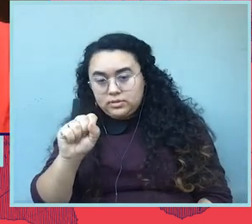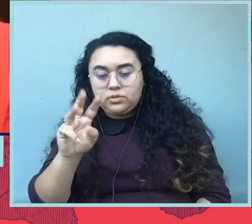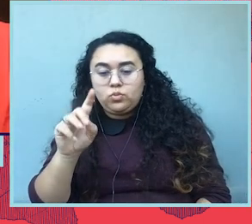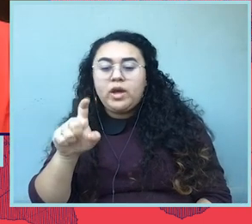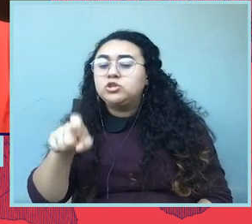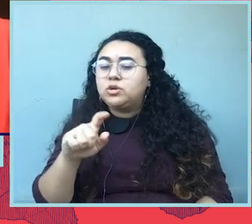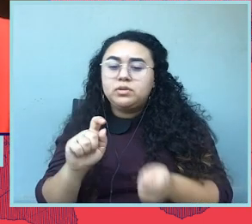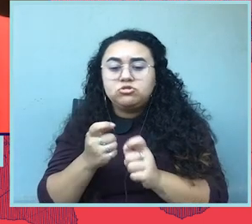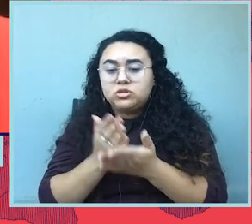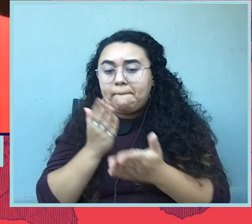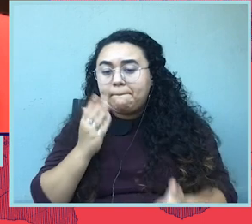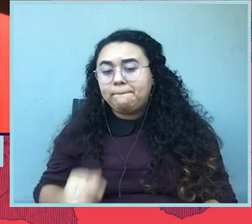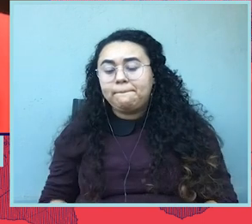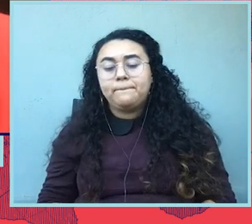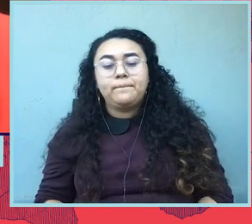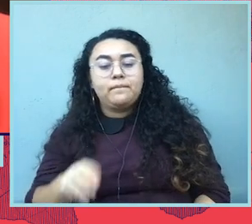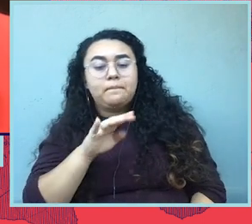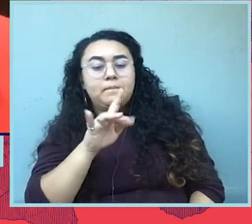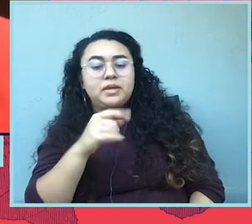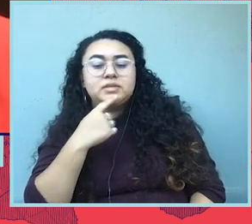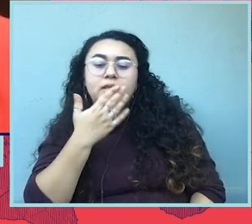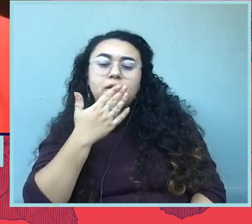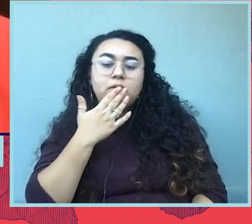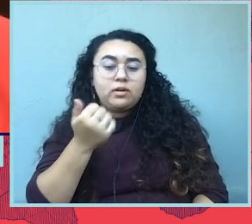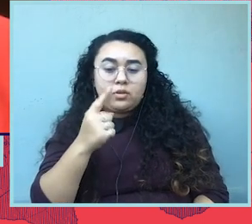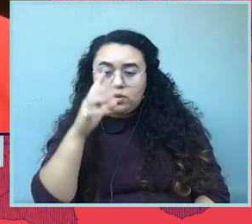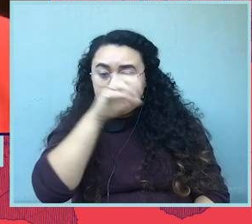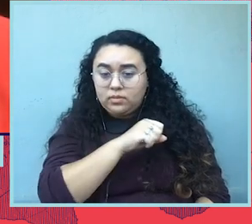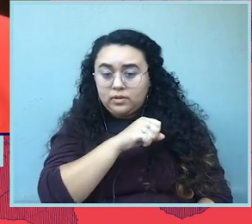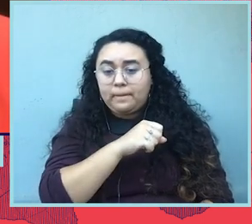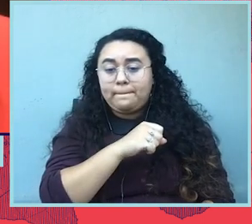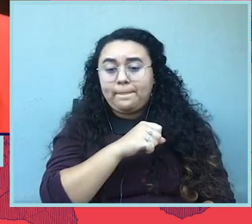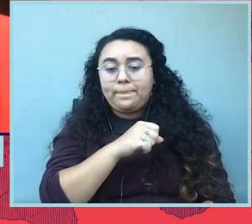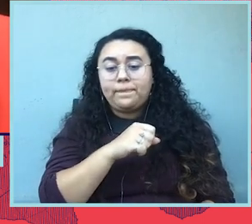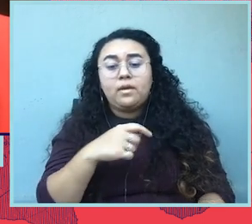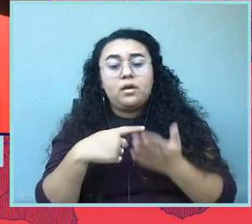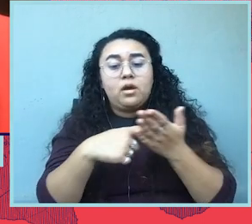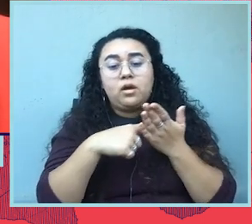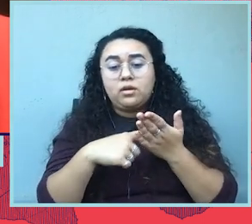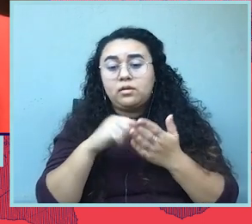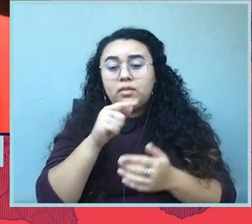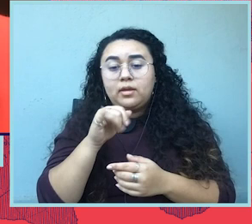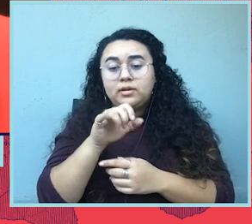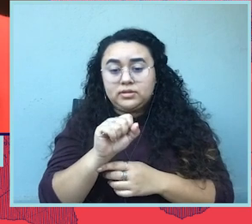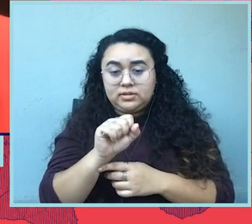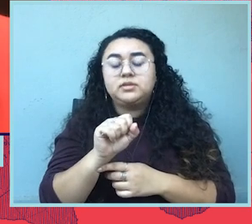Thanks for that, and if anyone missed the arguments that Alexis did with the Supreme